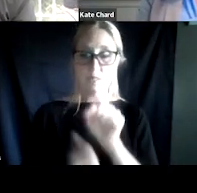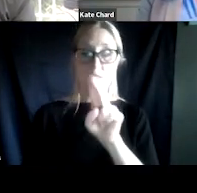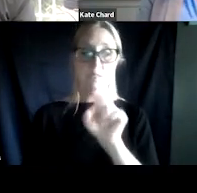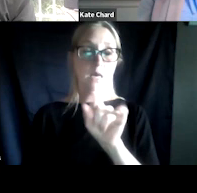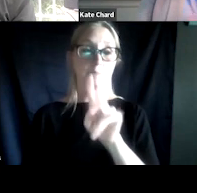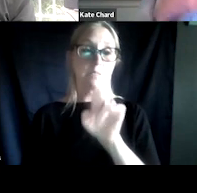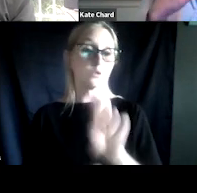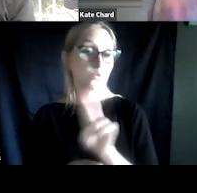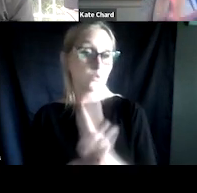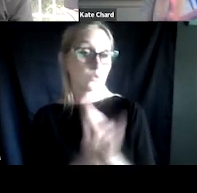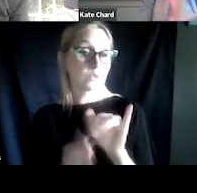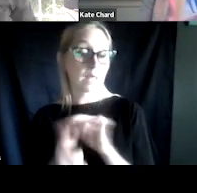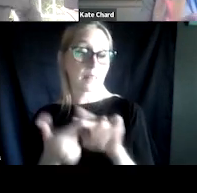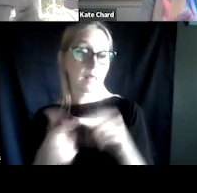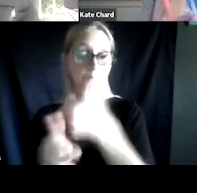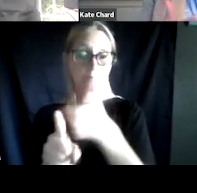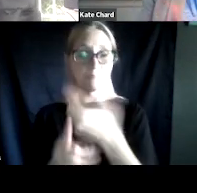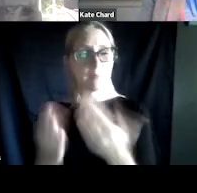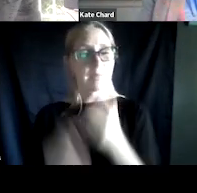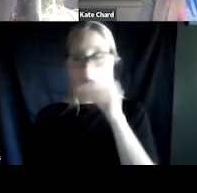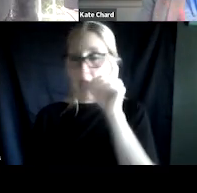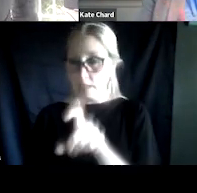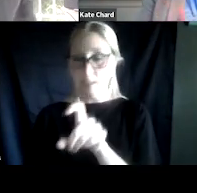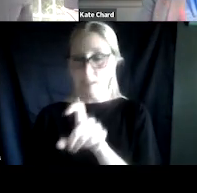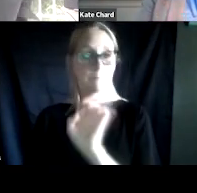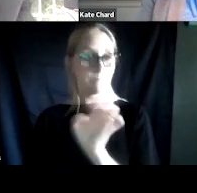that maybe does not need emergency detox, right?